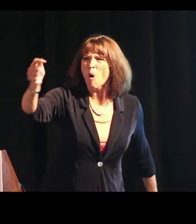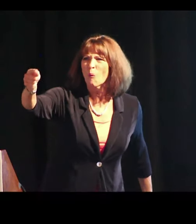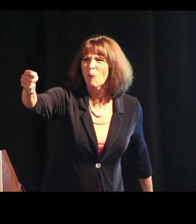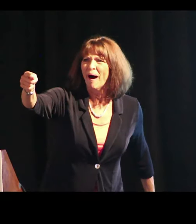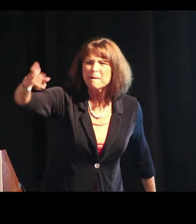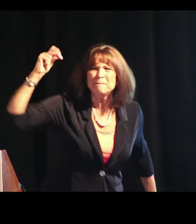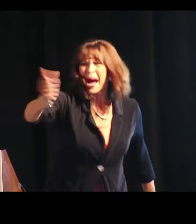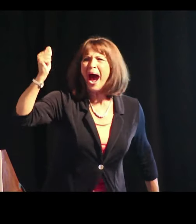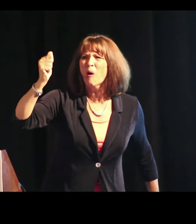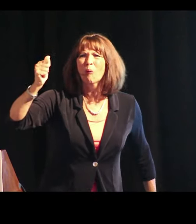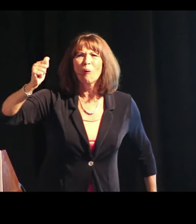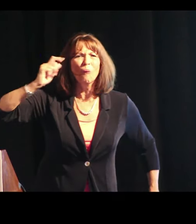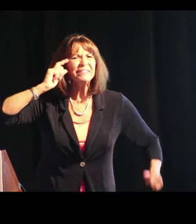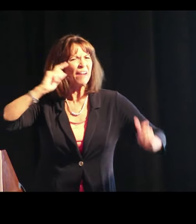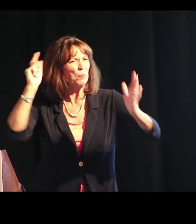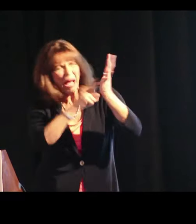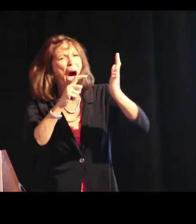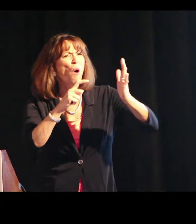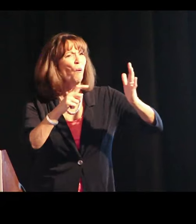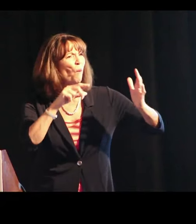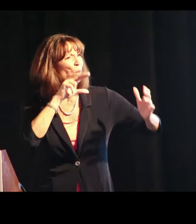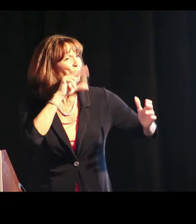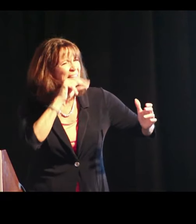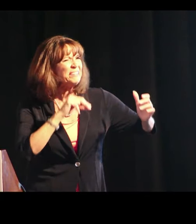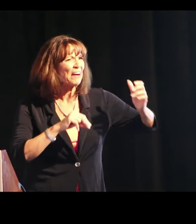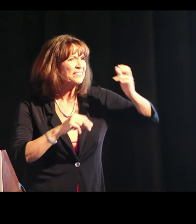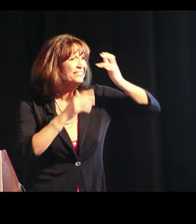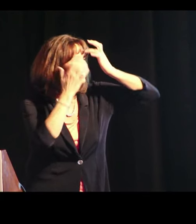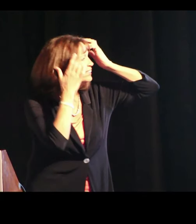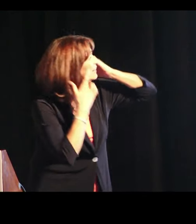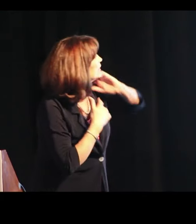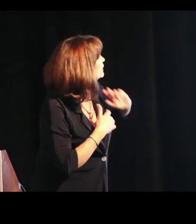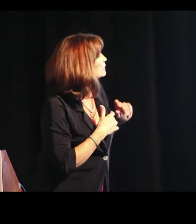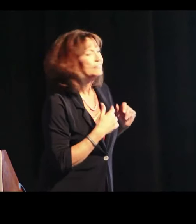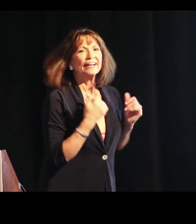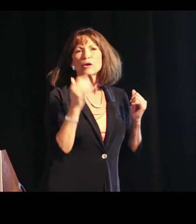you got it right away, a duck.